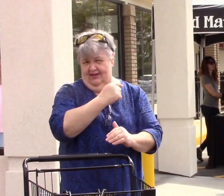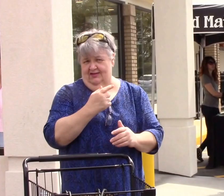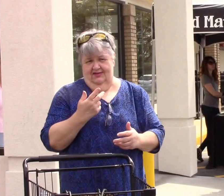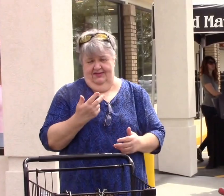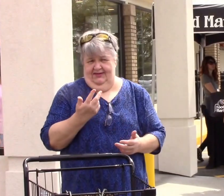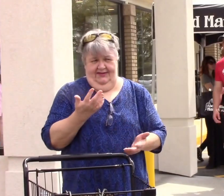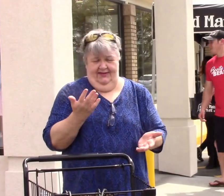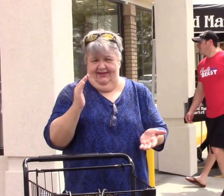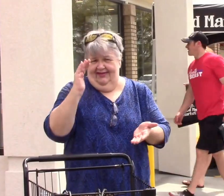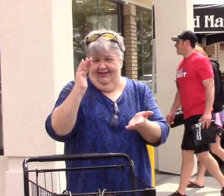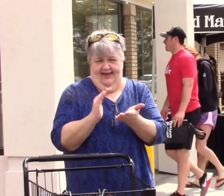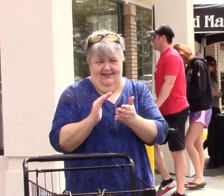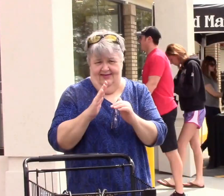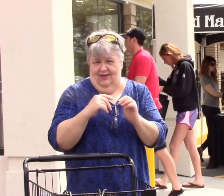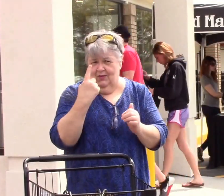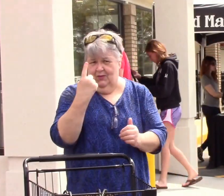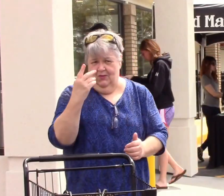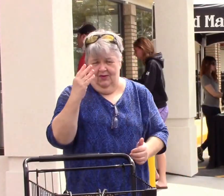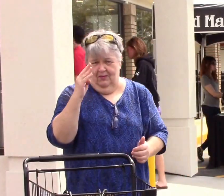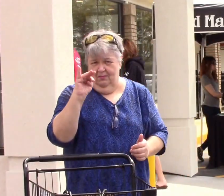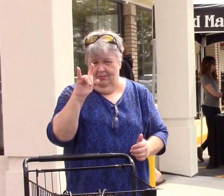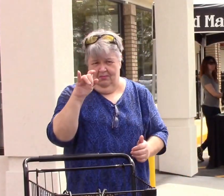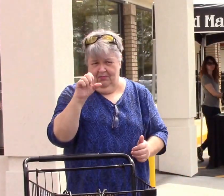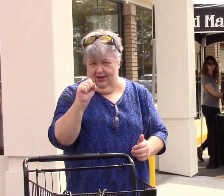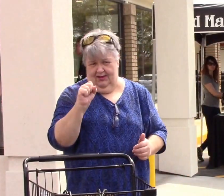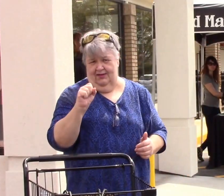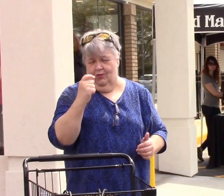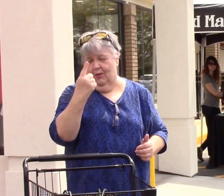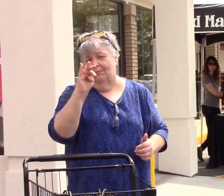It is less than one mile from the senior deaf and blind community.